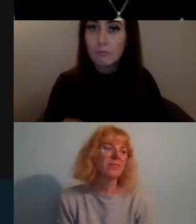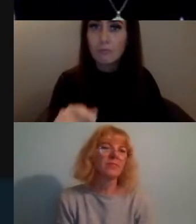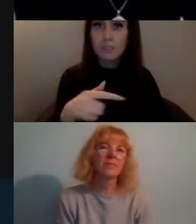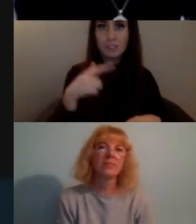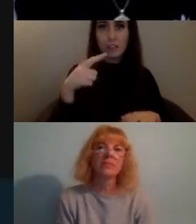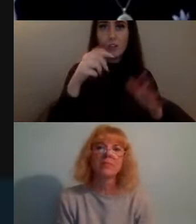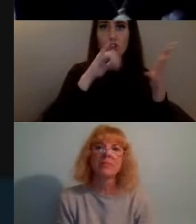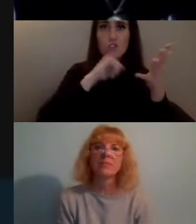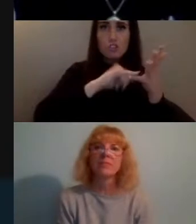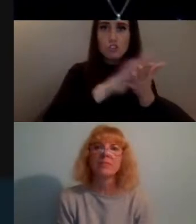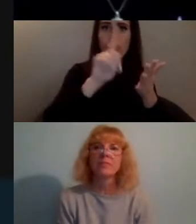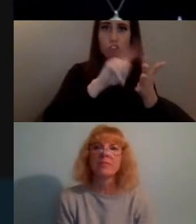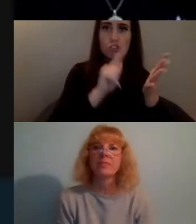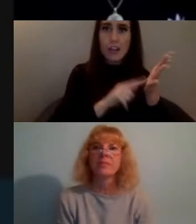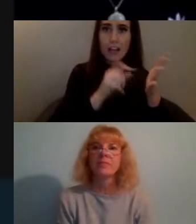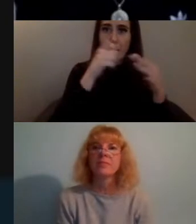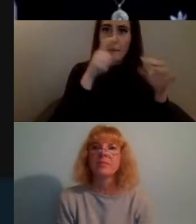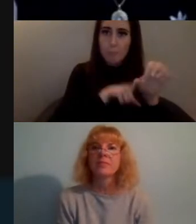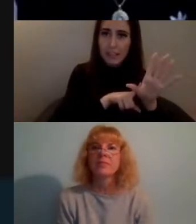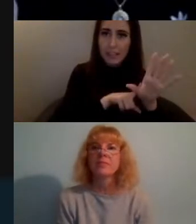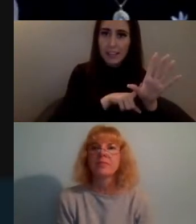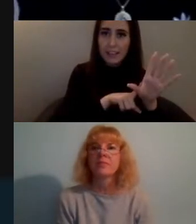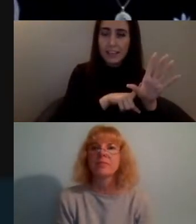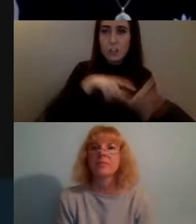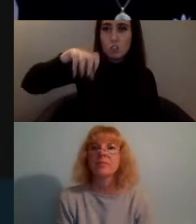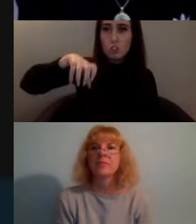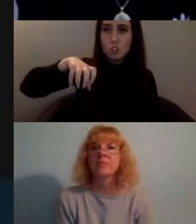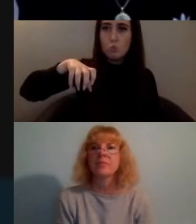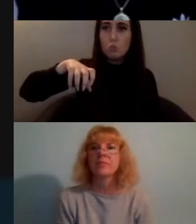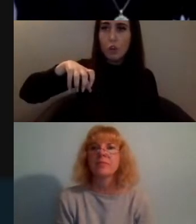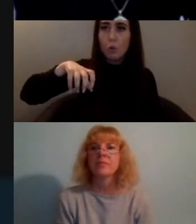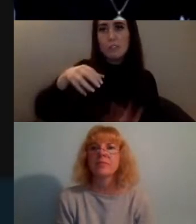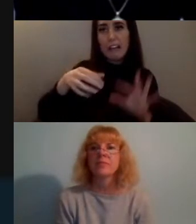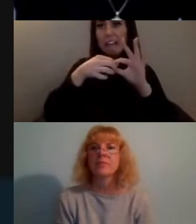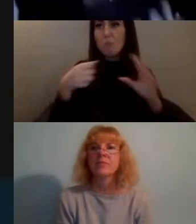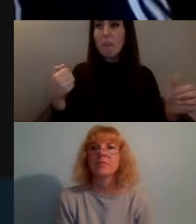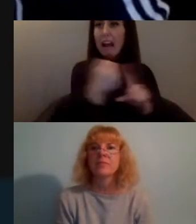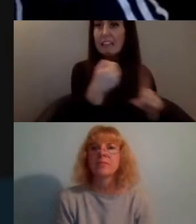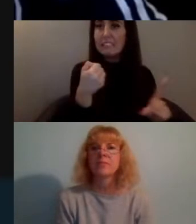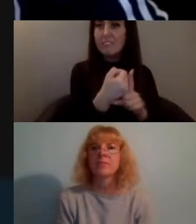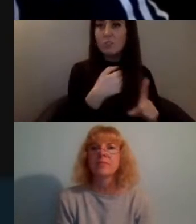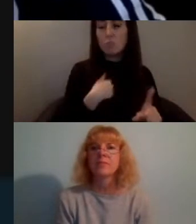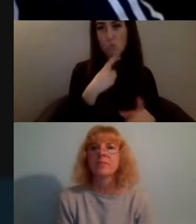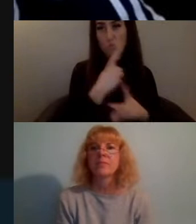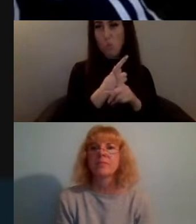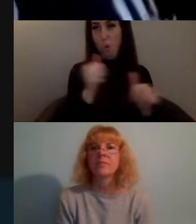art and activism and so i'm planning to talk really briefly because five minutes isn't too long